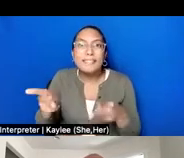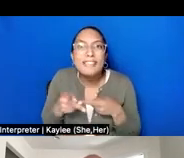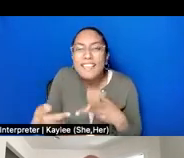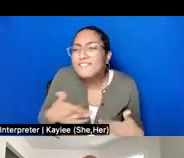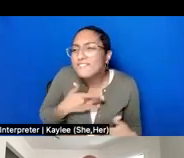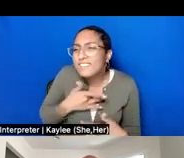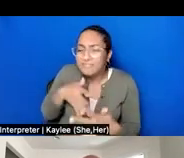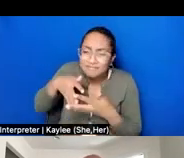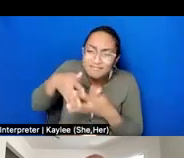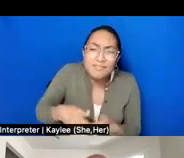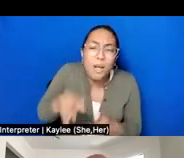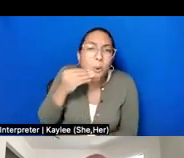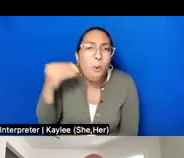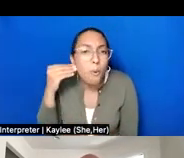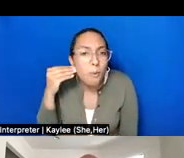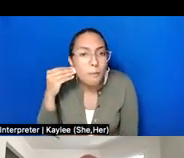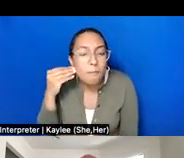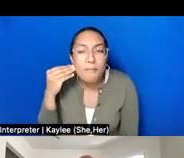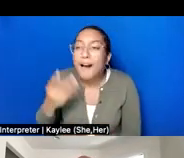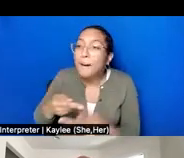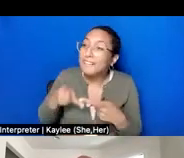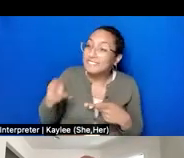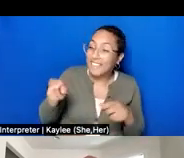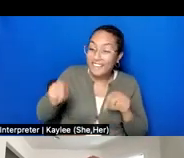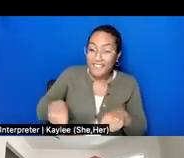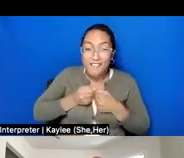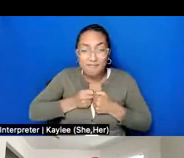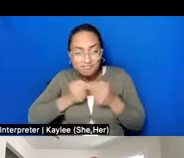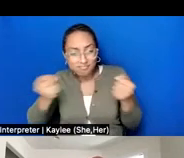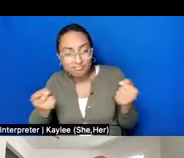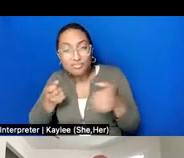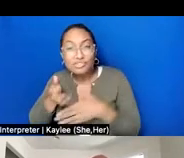and to which they could entrust their stories. It also demonstrated that we were listening,